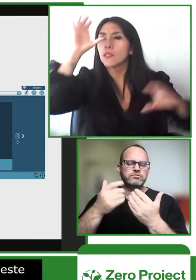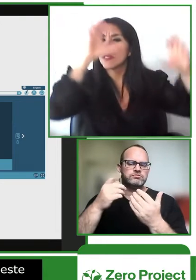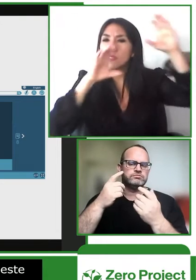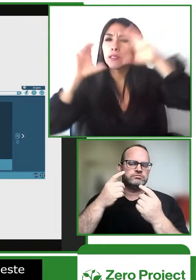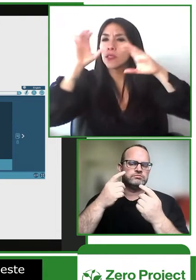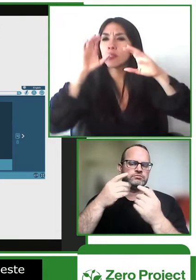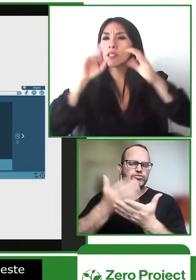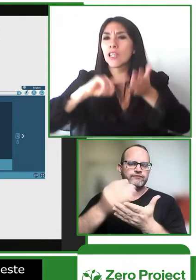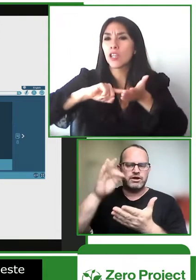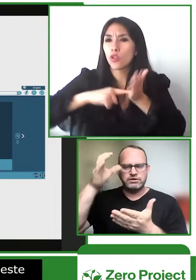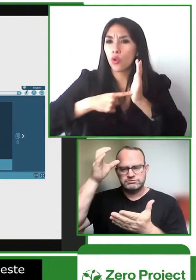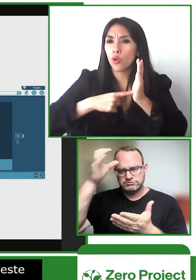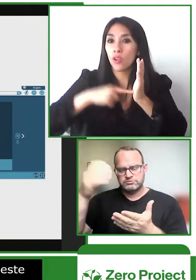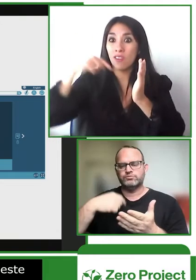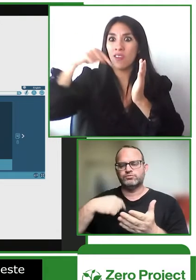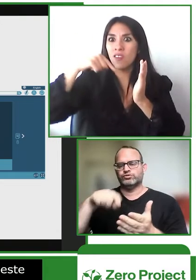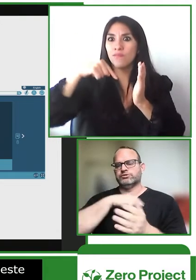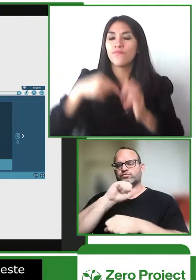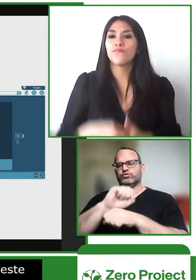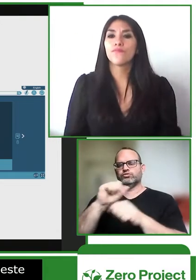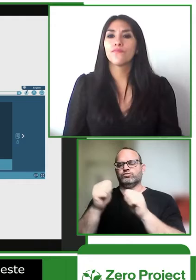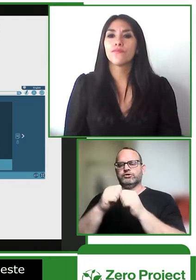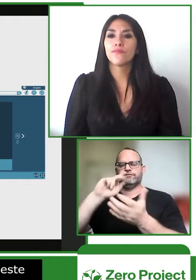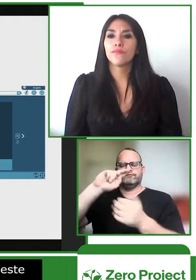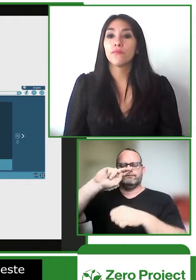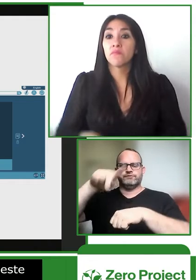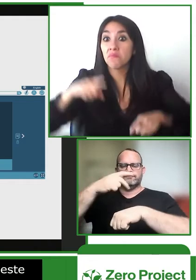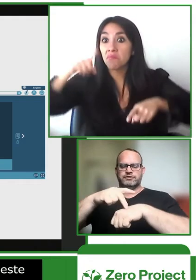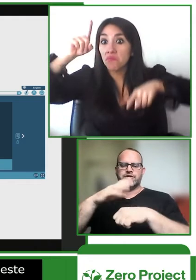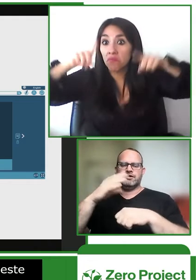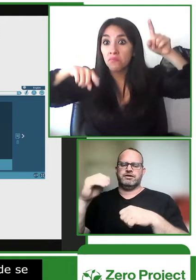that was how we developed this platform world around you way